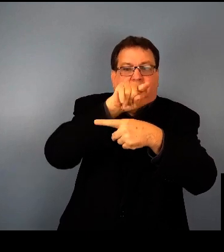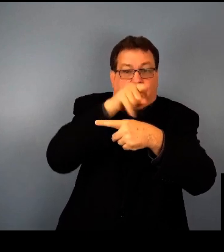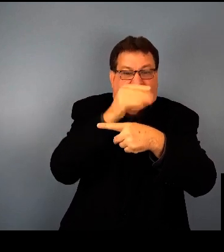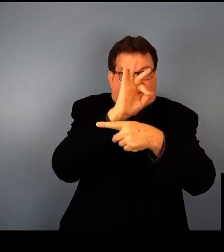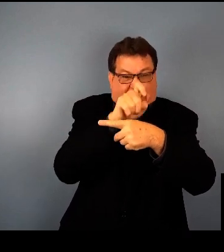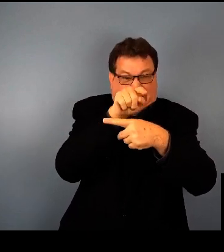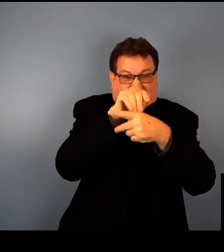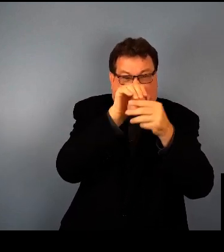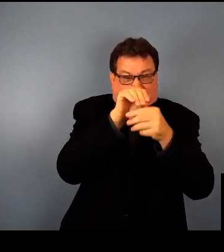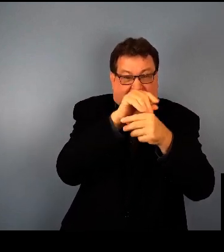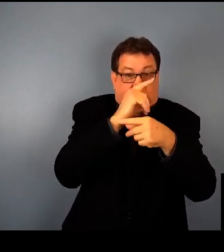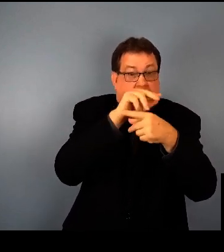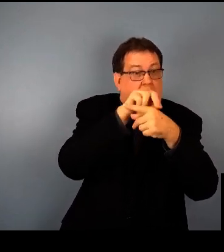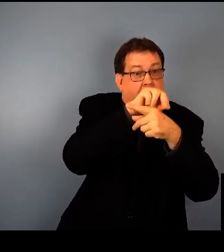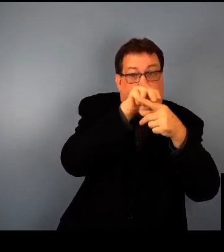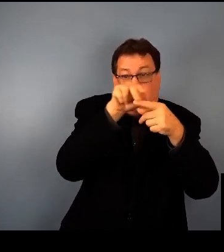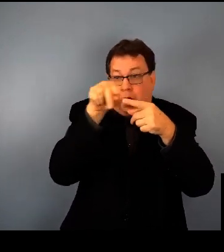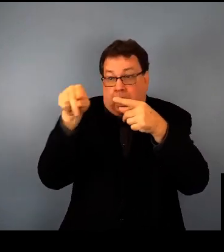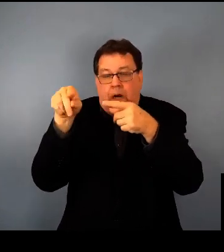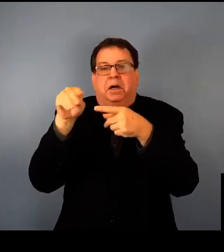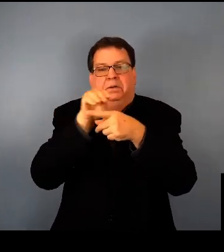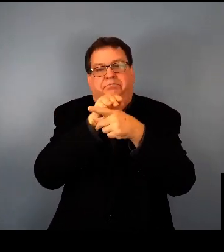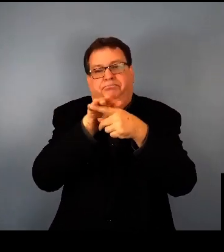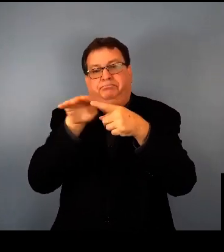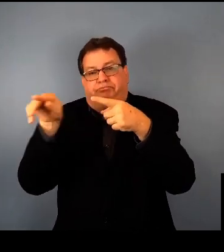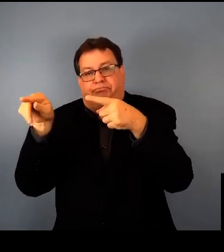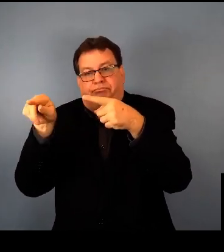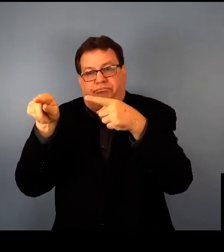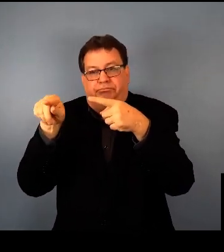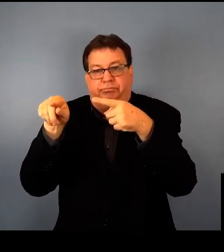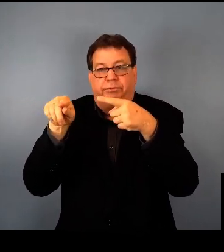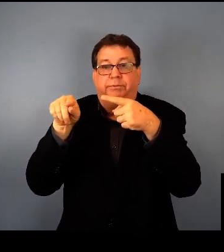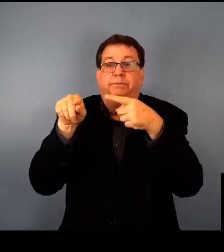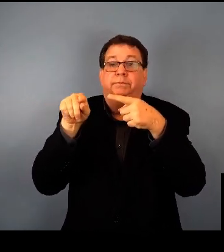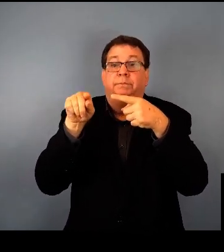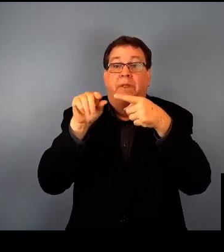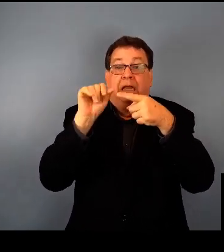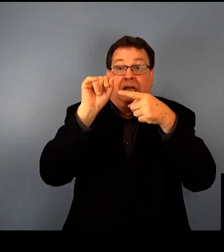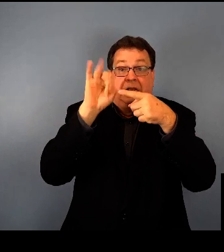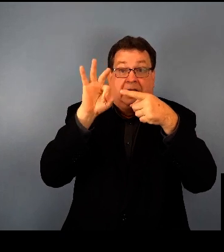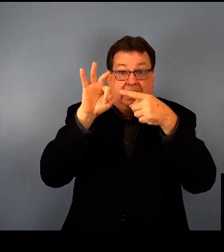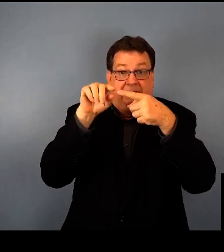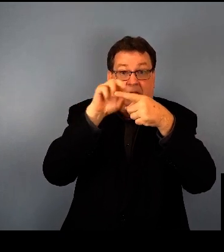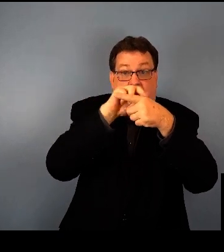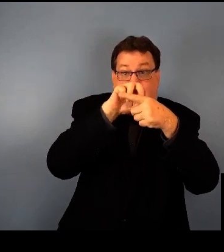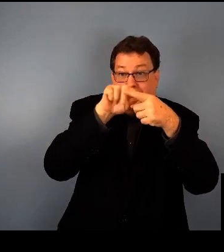which goes from upstream on the left to downstream on the right. But during the process of translation,